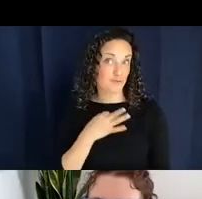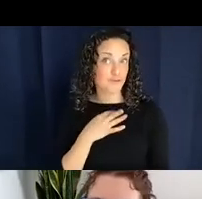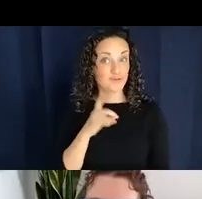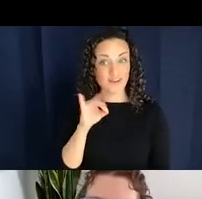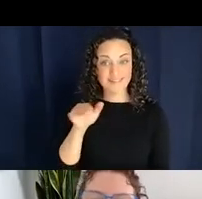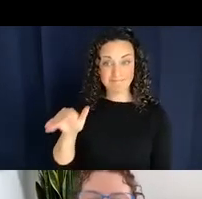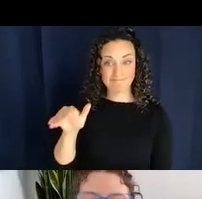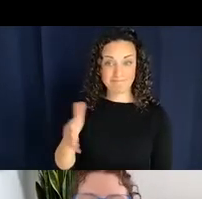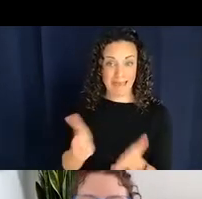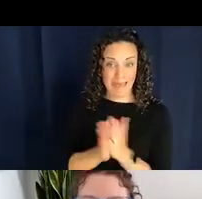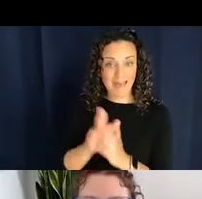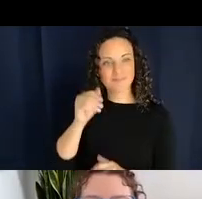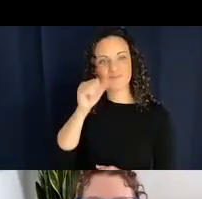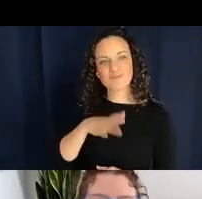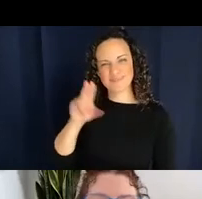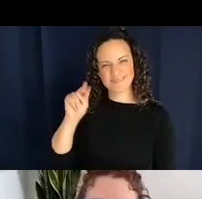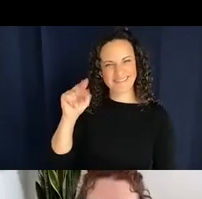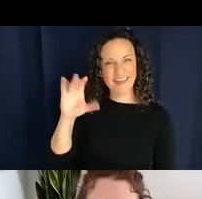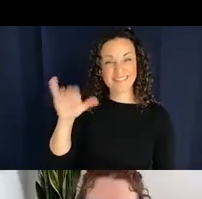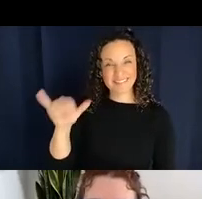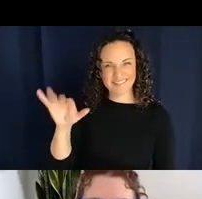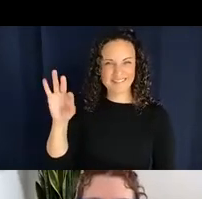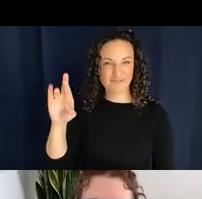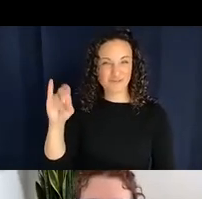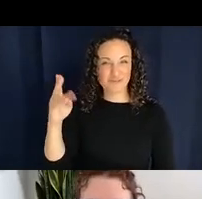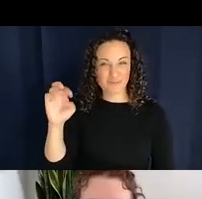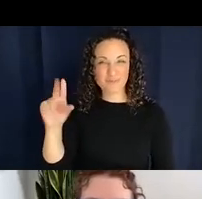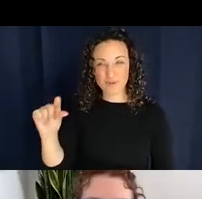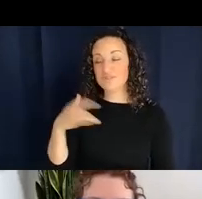about, you know, like how did she kind of put these two pieces of the puzzle together,